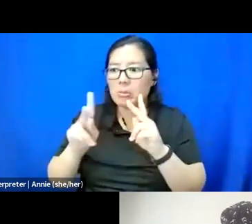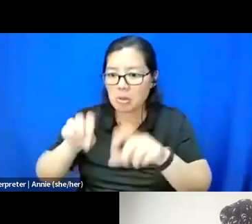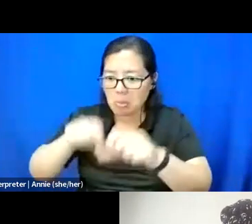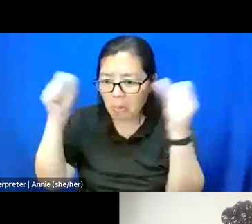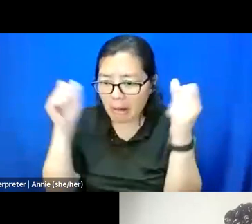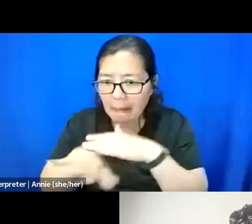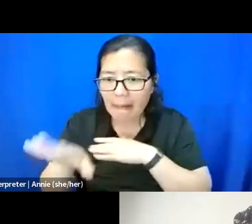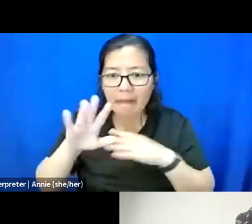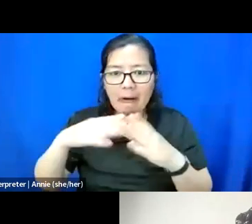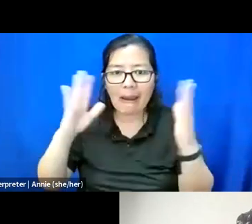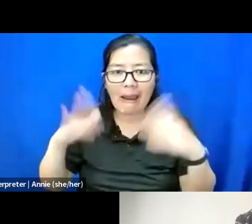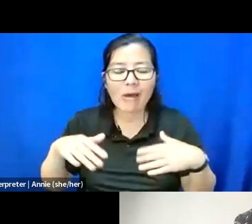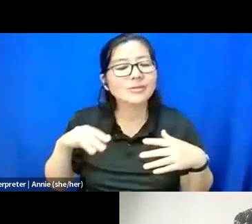Like, that is part of the reality check here, too.